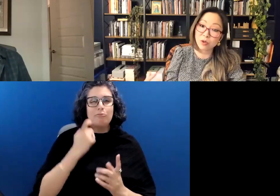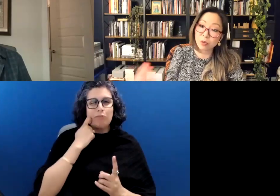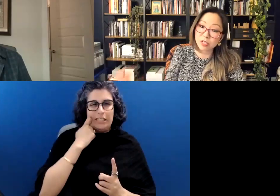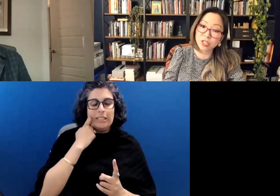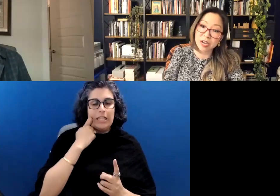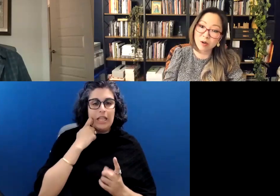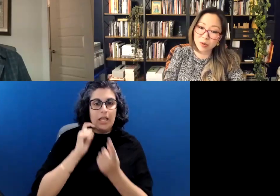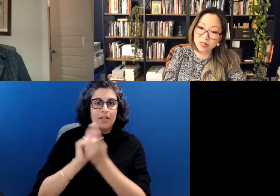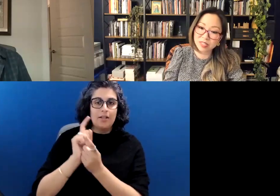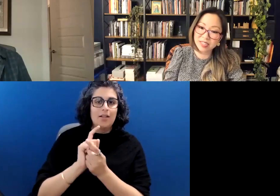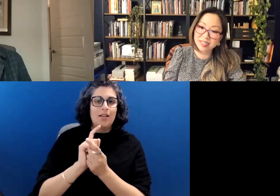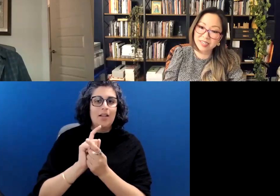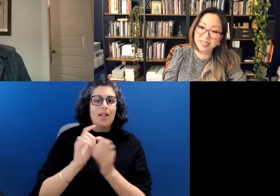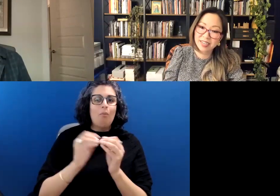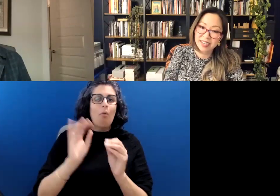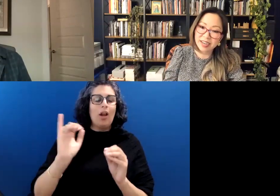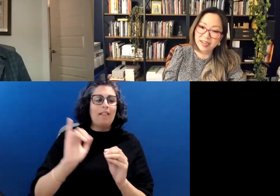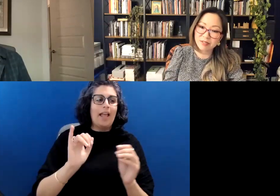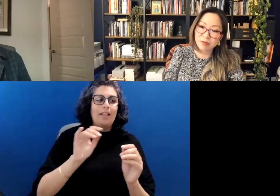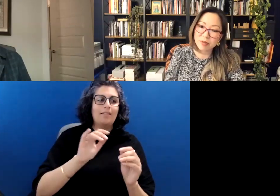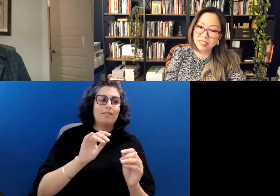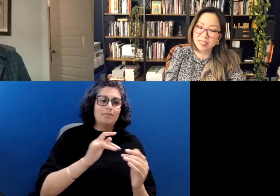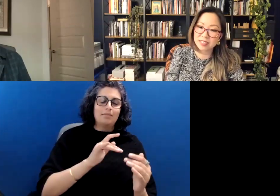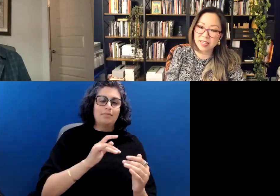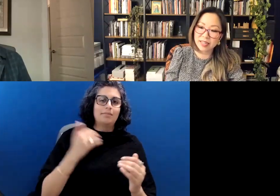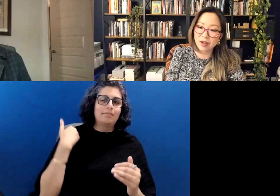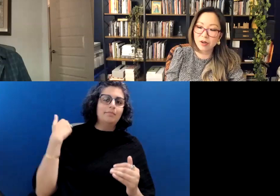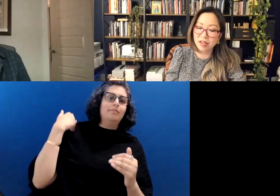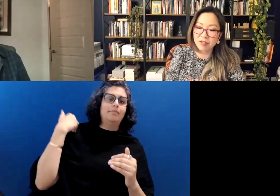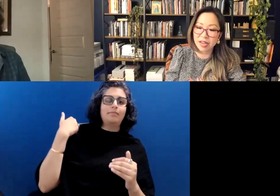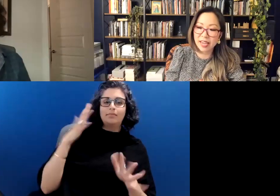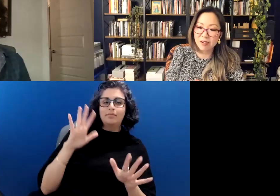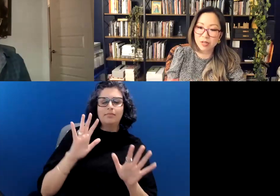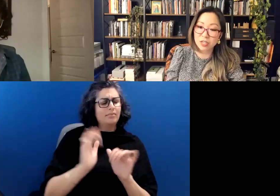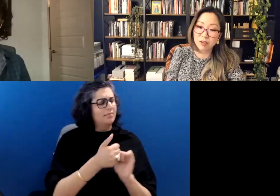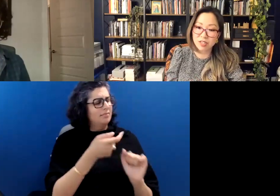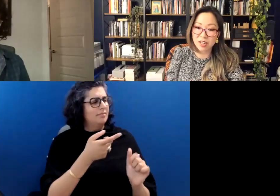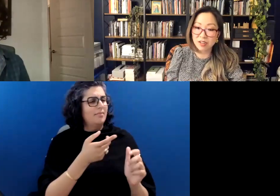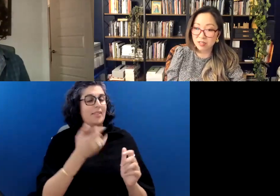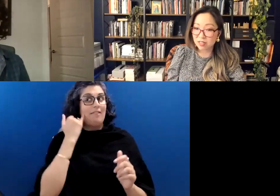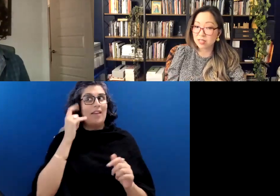the reaching out person, and for me to say, like, Okay, if I can't reach out to others